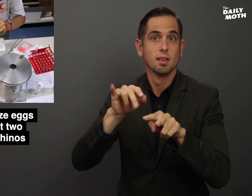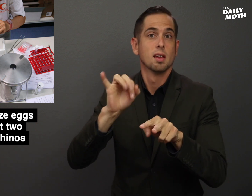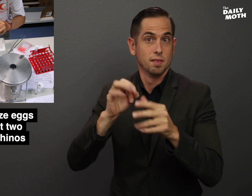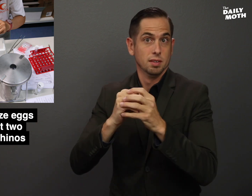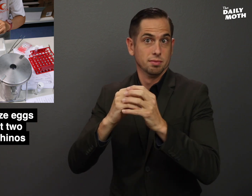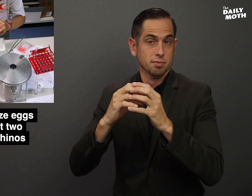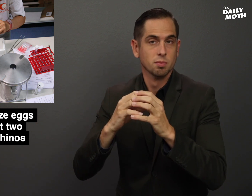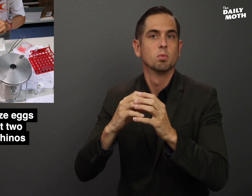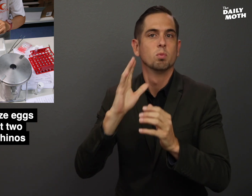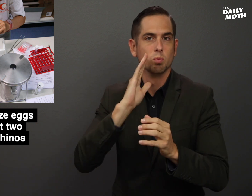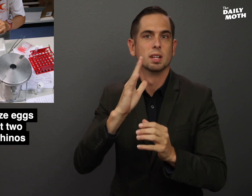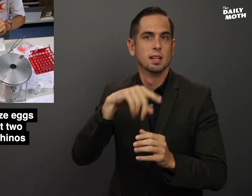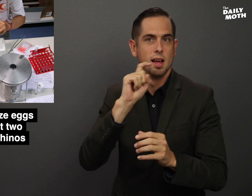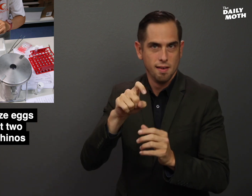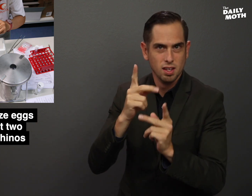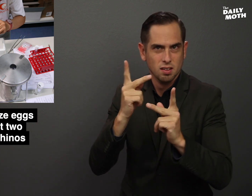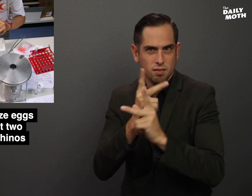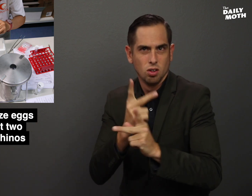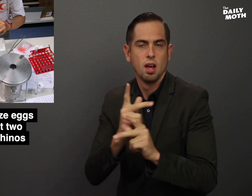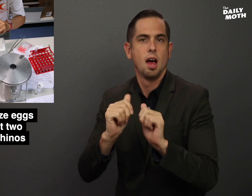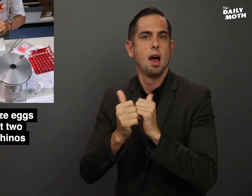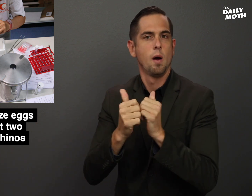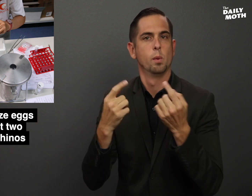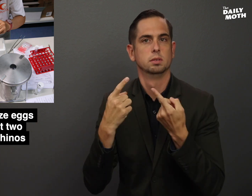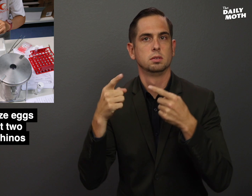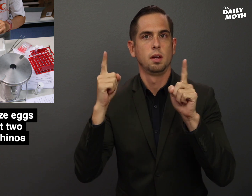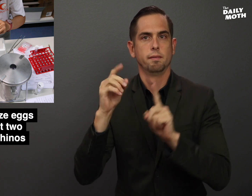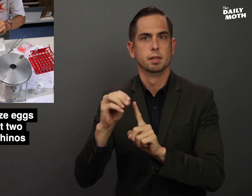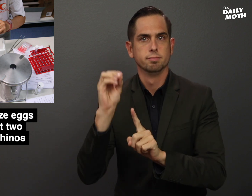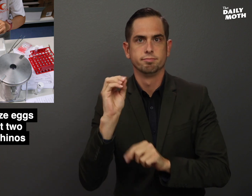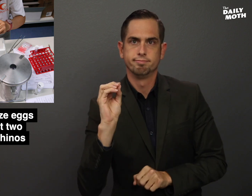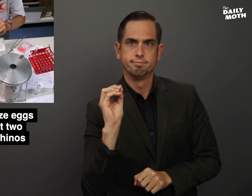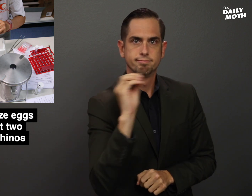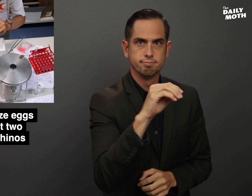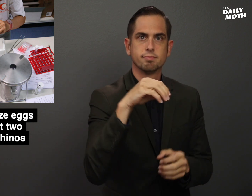They will then figure out how to successfully transplant it